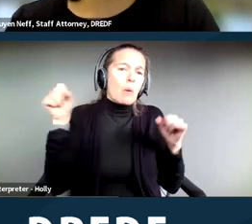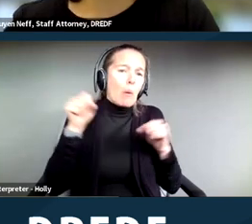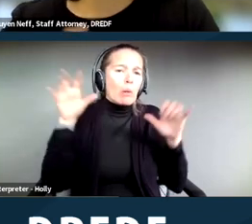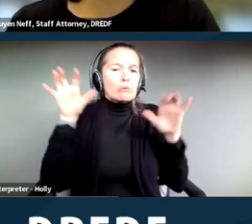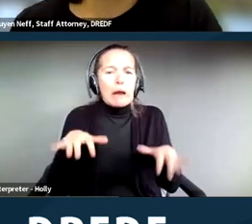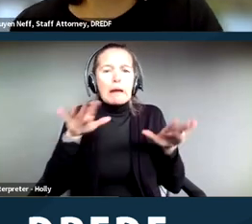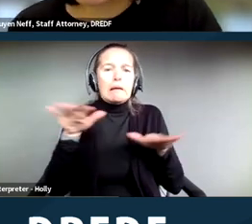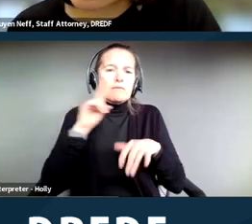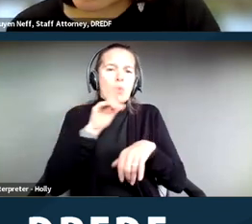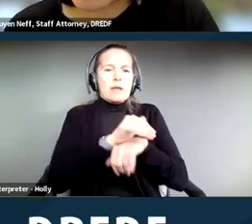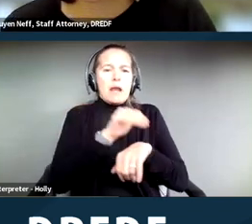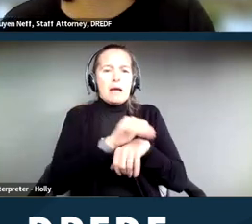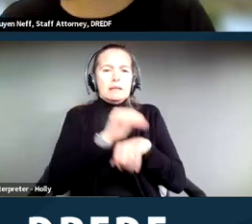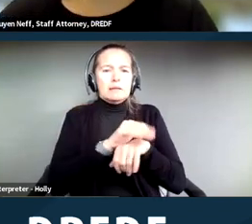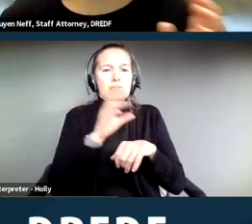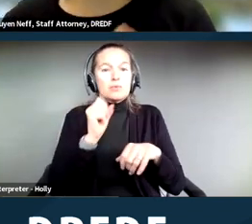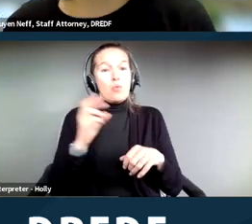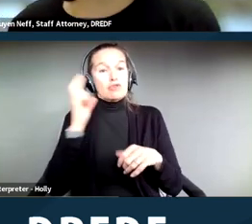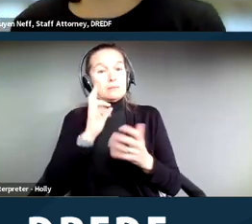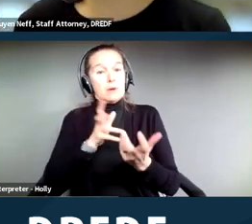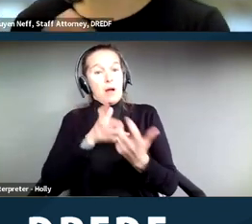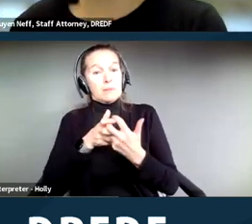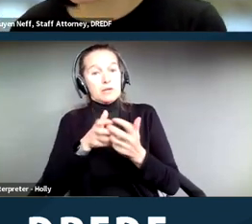A reasonable accommodation request that a shelter that just provides a